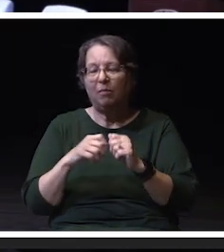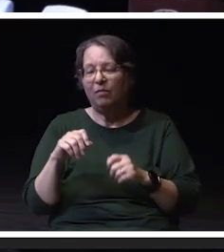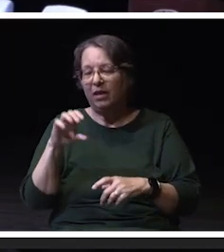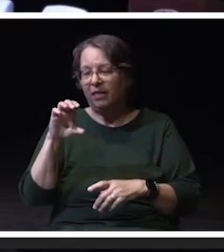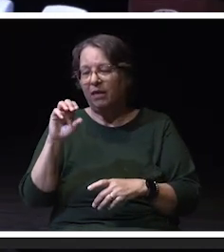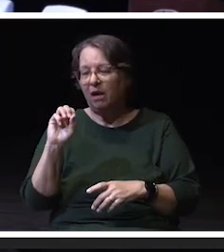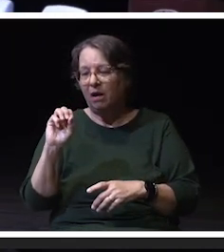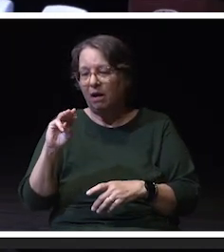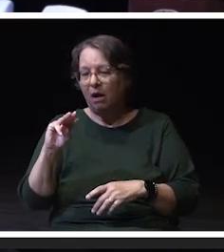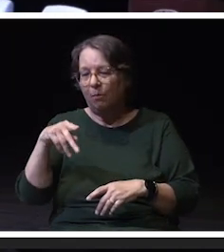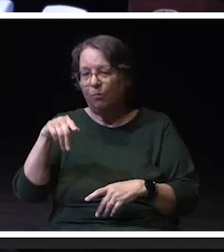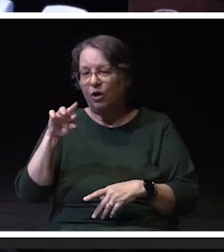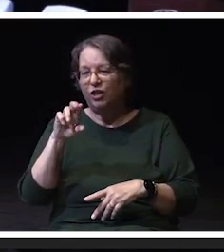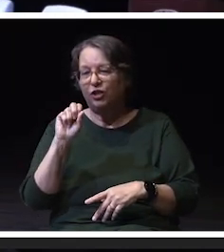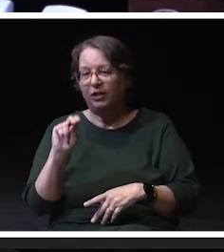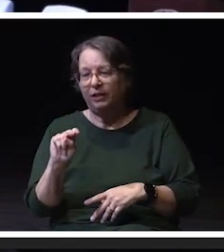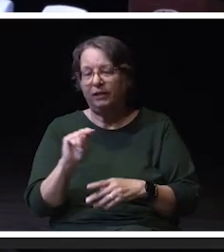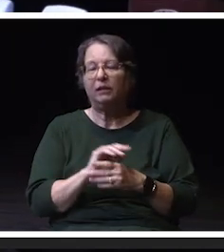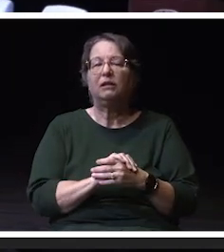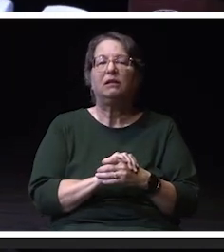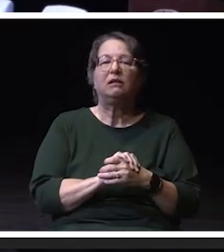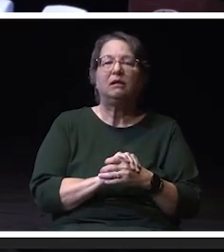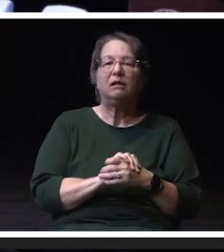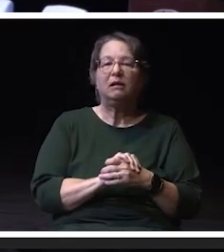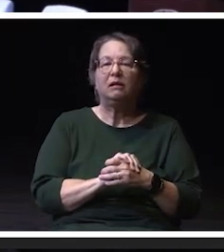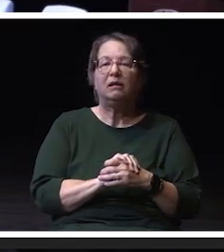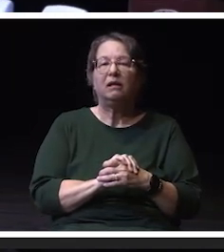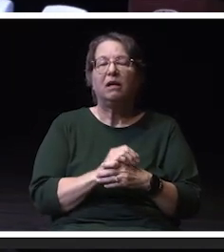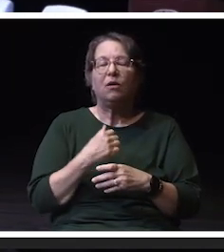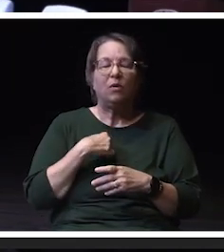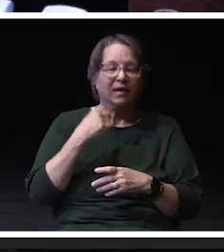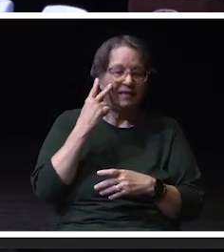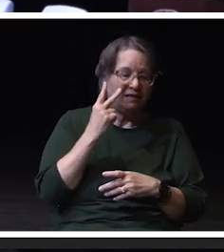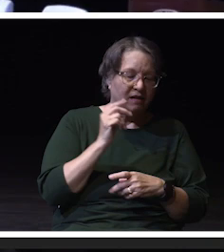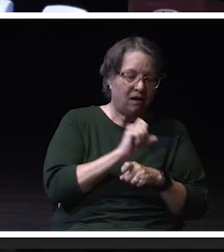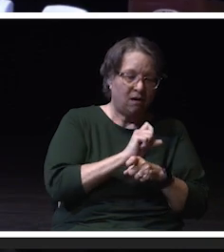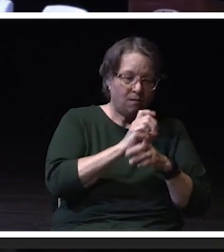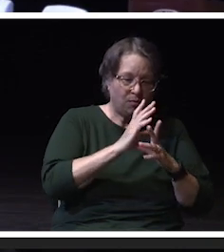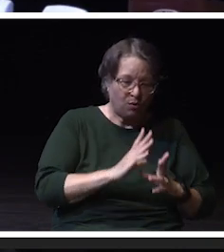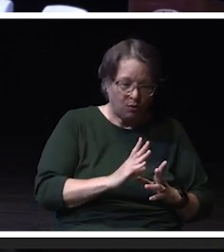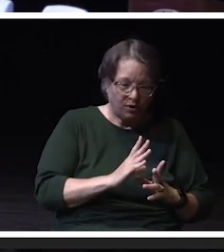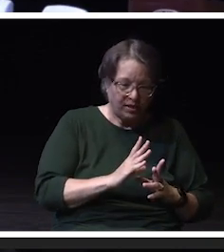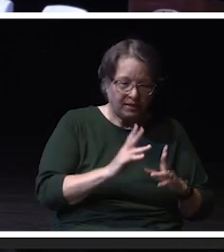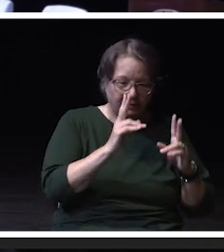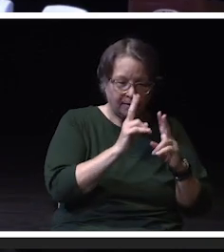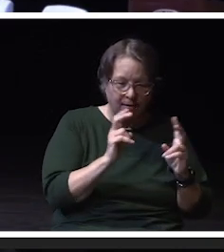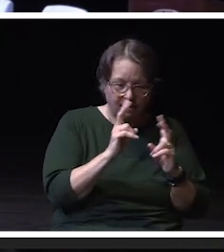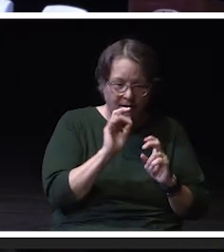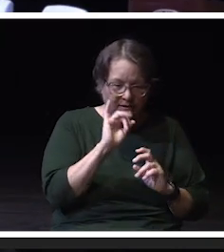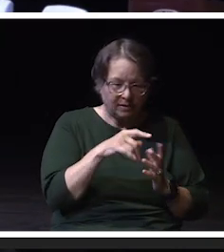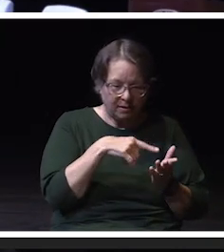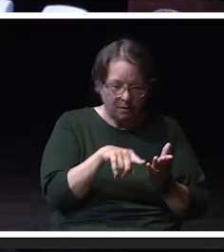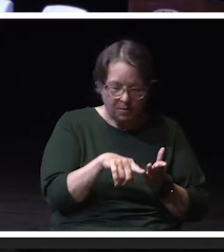at the market of our employees, and it is through this analysis, we will join